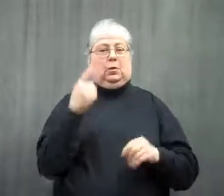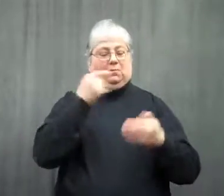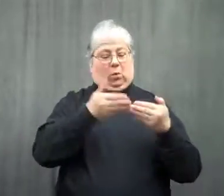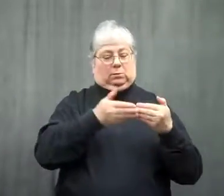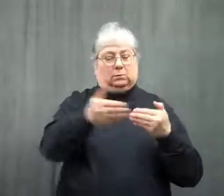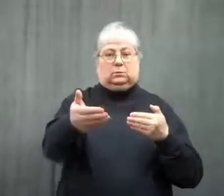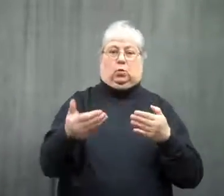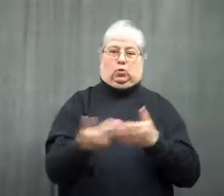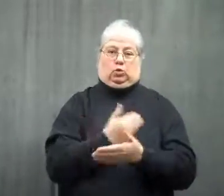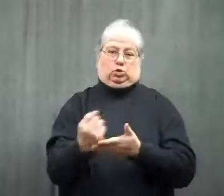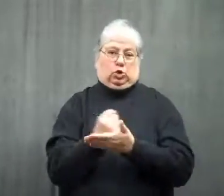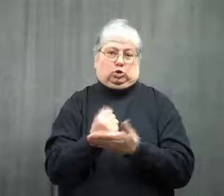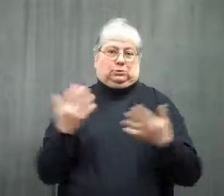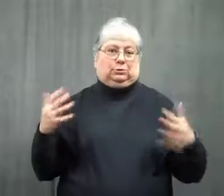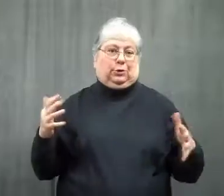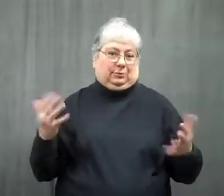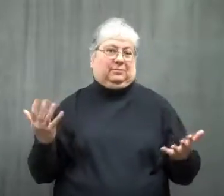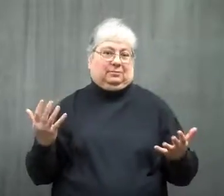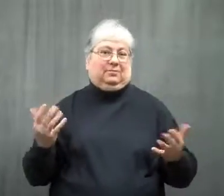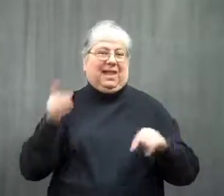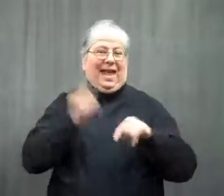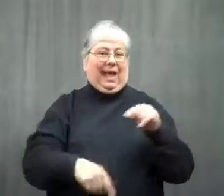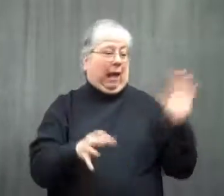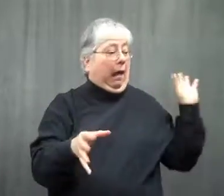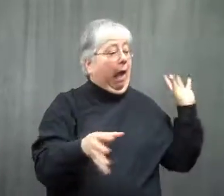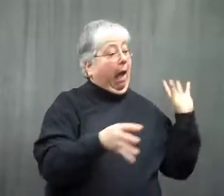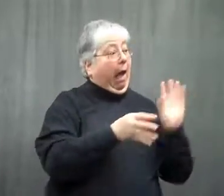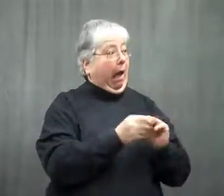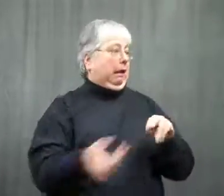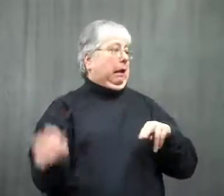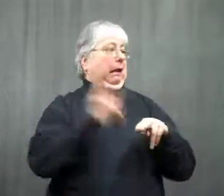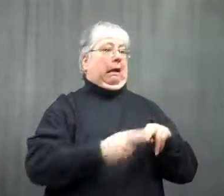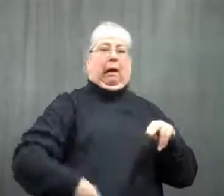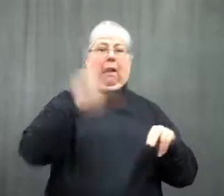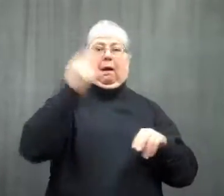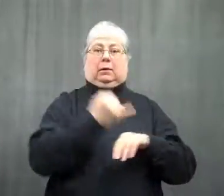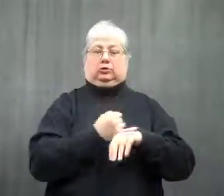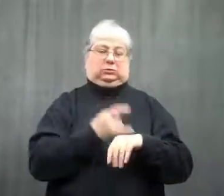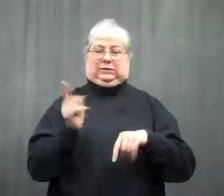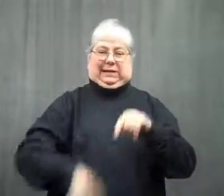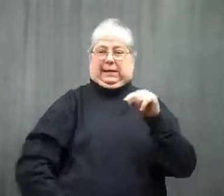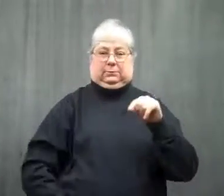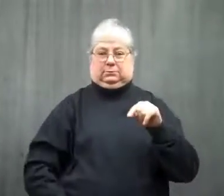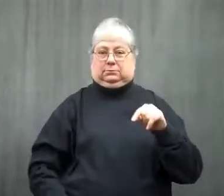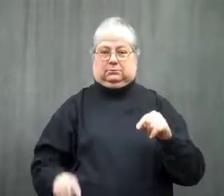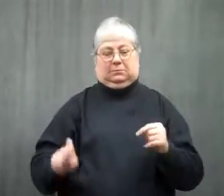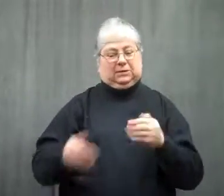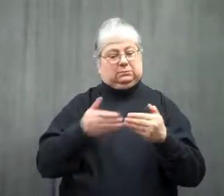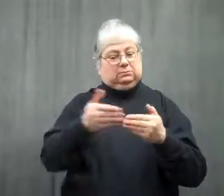It only applies to new charges. They can't tack it onto the previous balance.